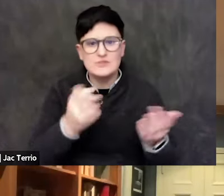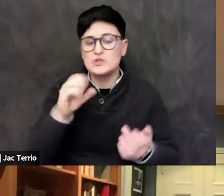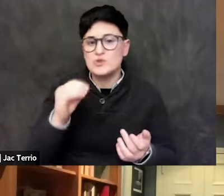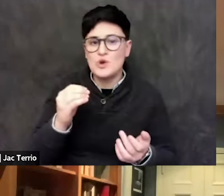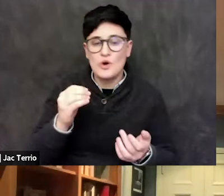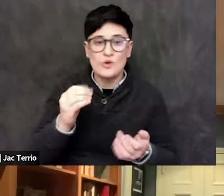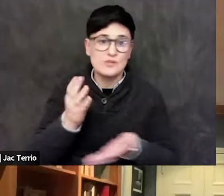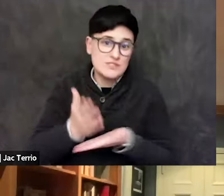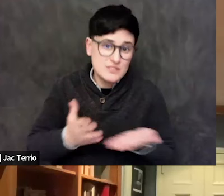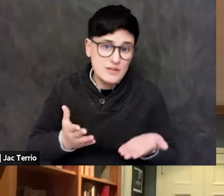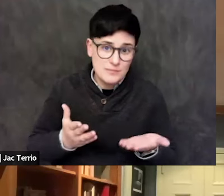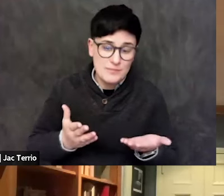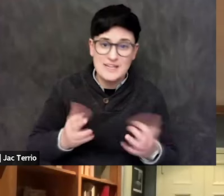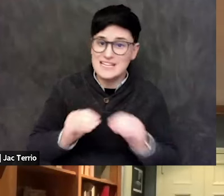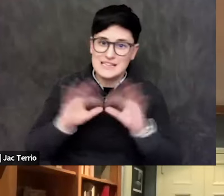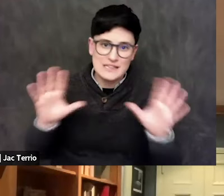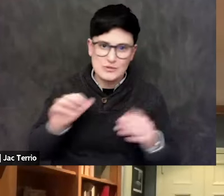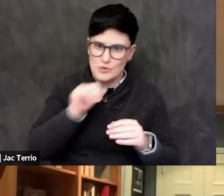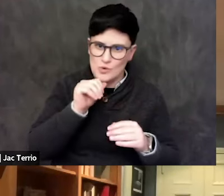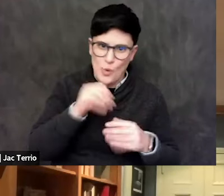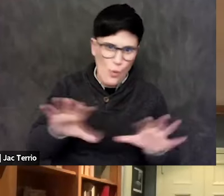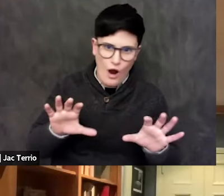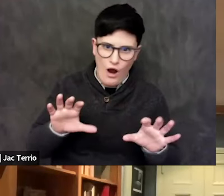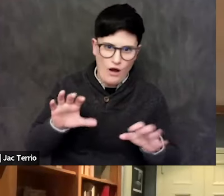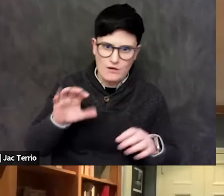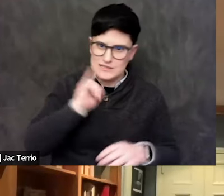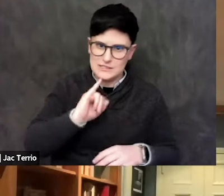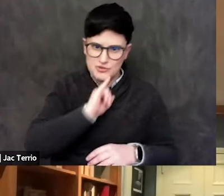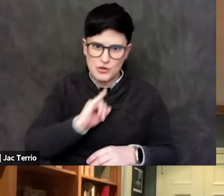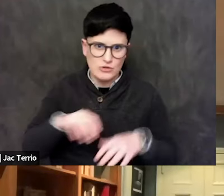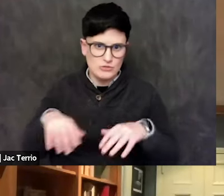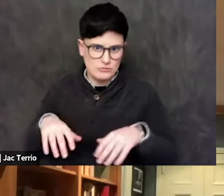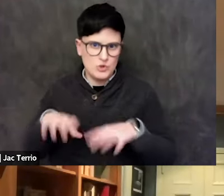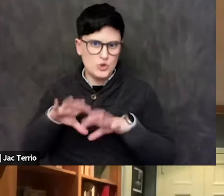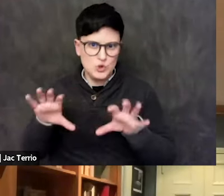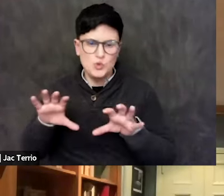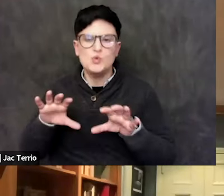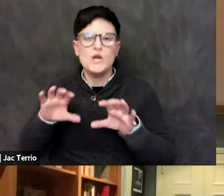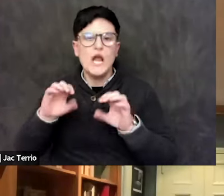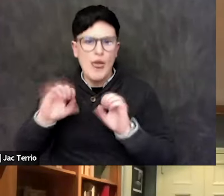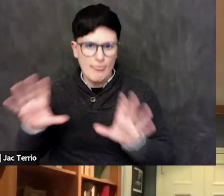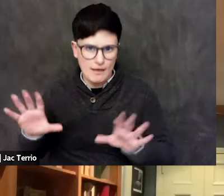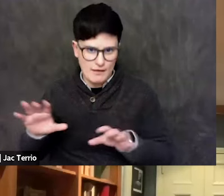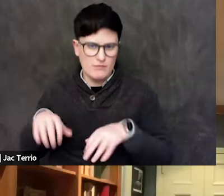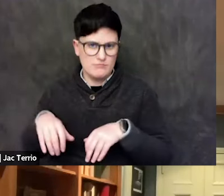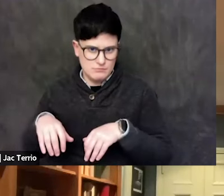clearly don't want Israel to do anything at all. And to me, you know, that may be an indication